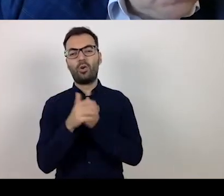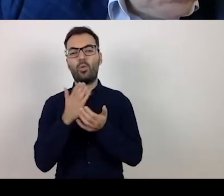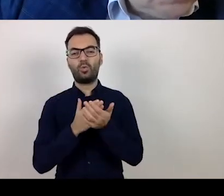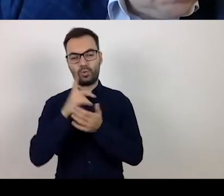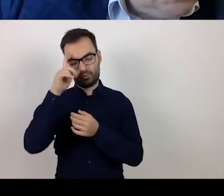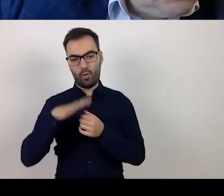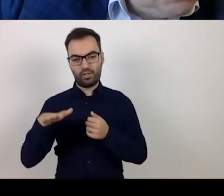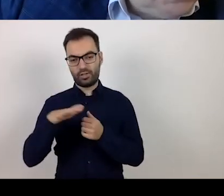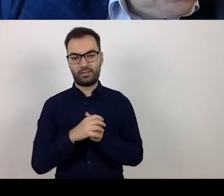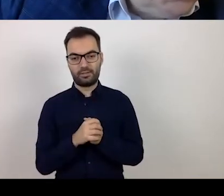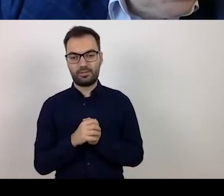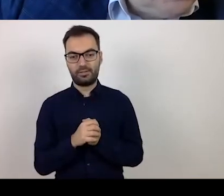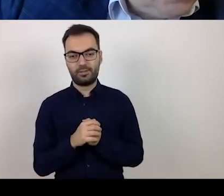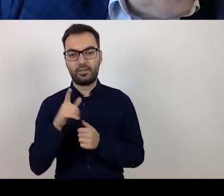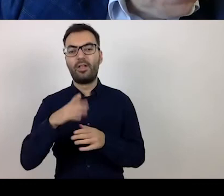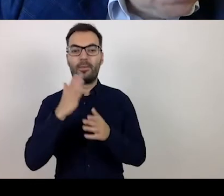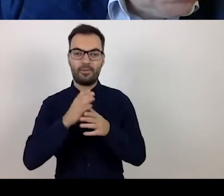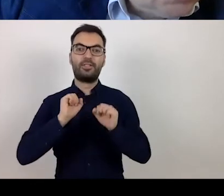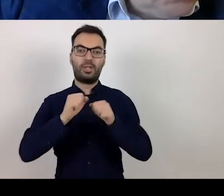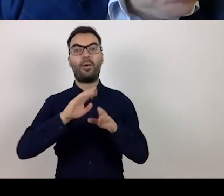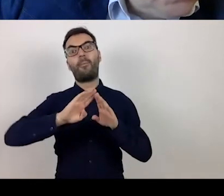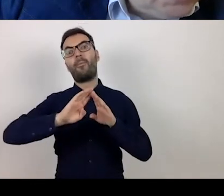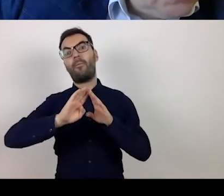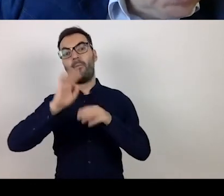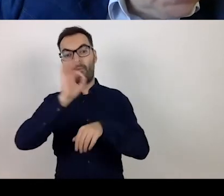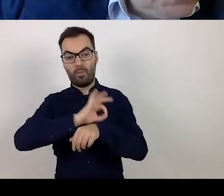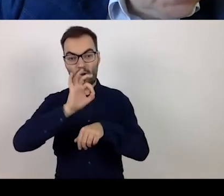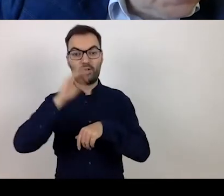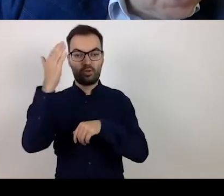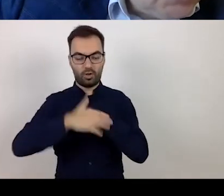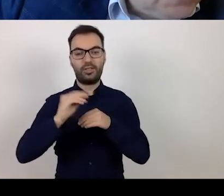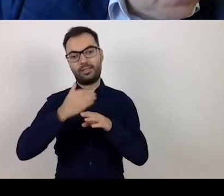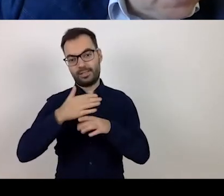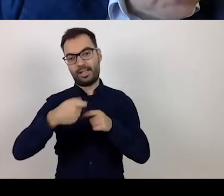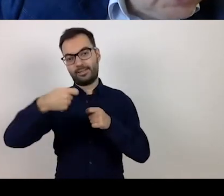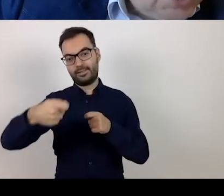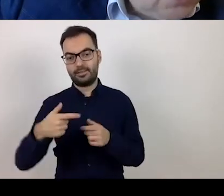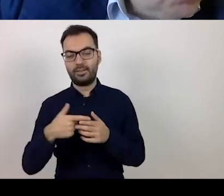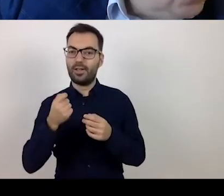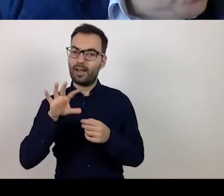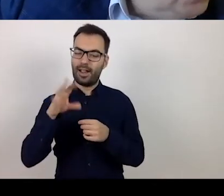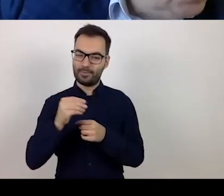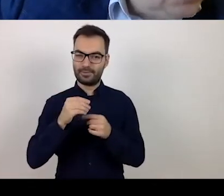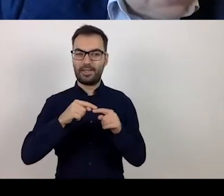that will to be provided after the end of the project. This is very specific indicator since it refers to